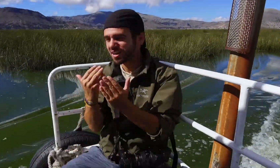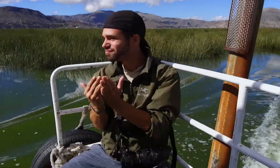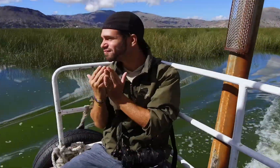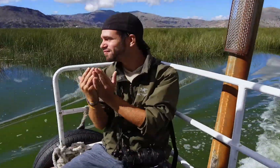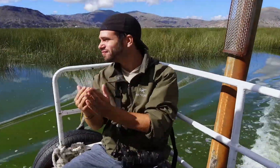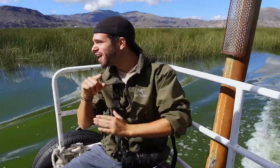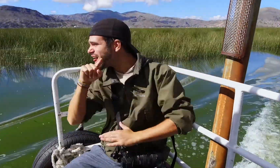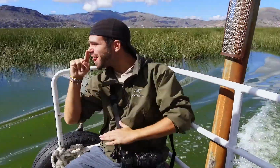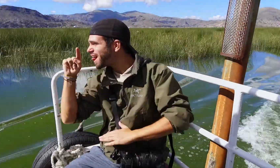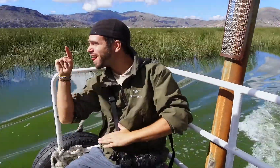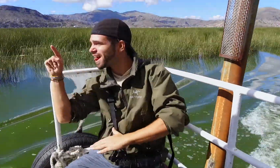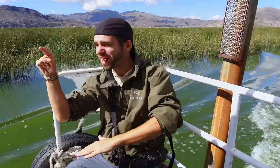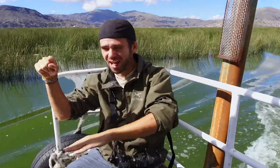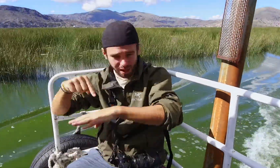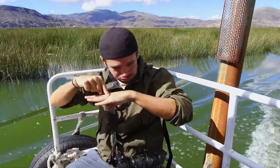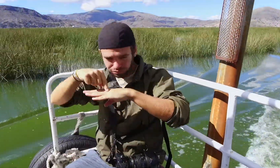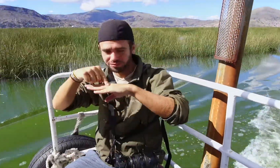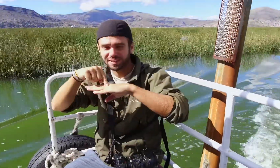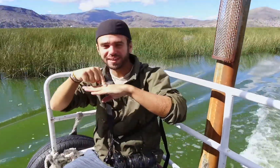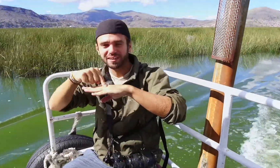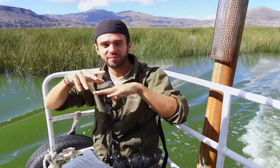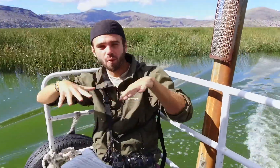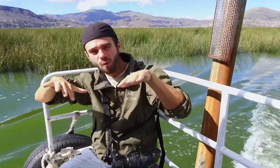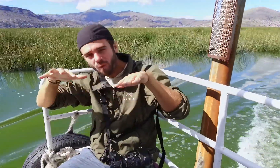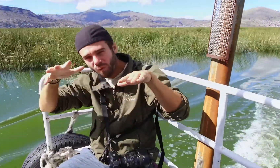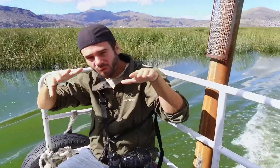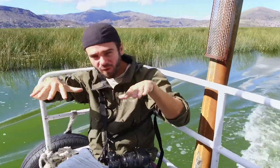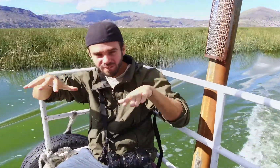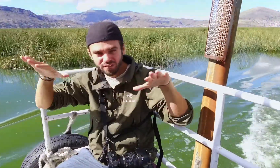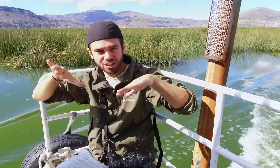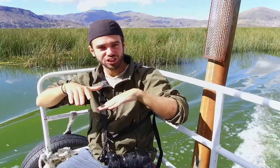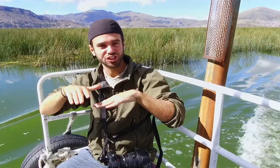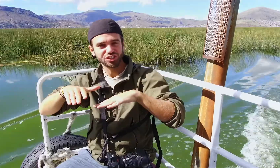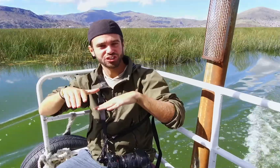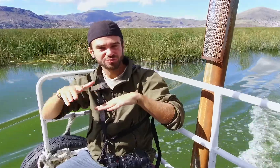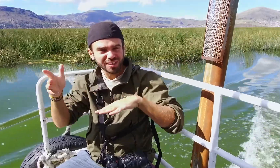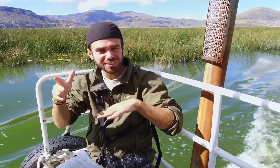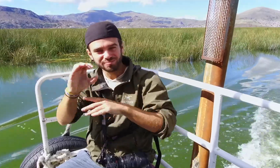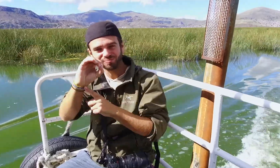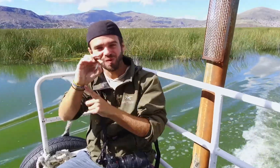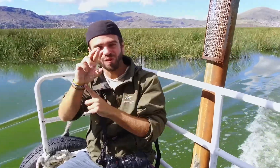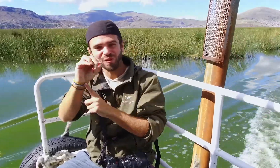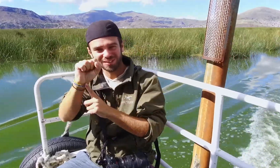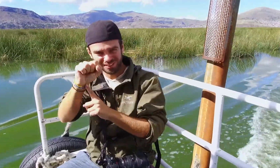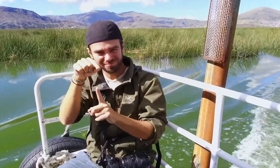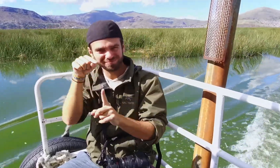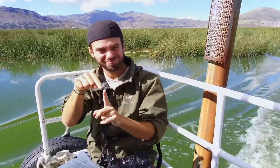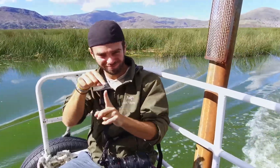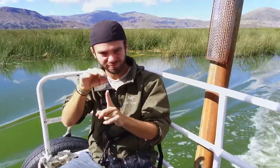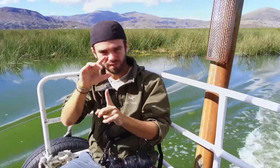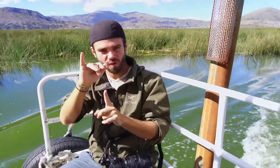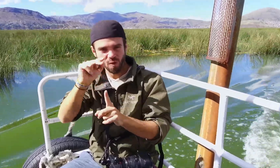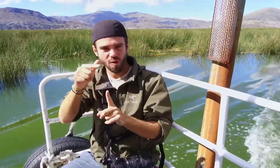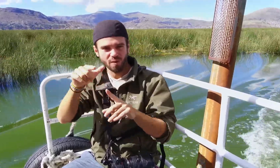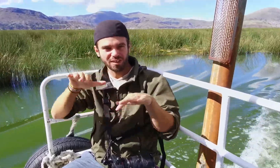Now, we are riding a boat to the floating village. It's called "Uros" floating village.